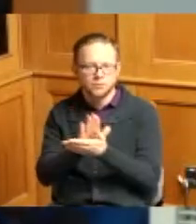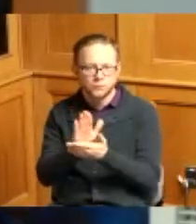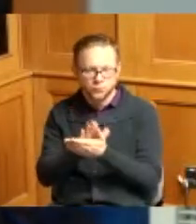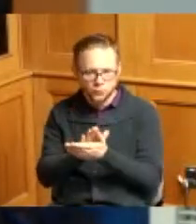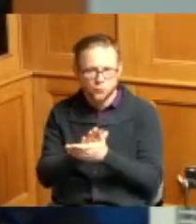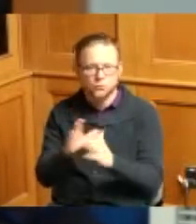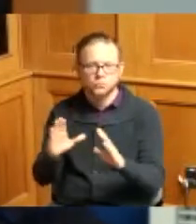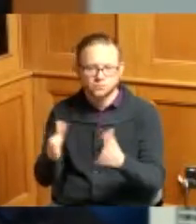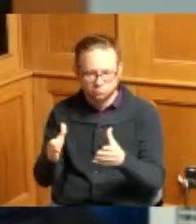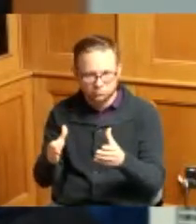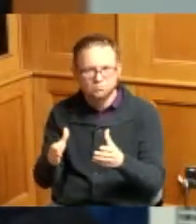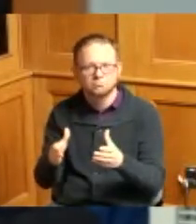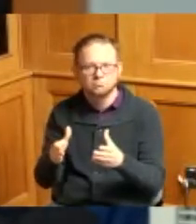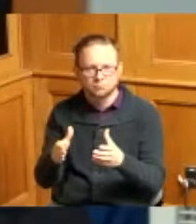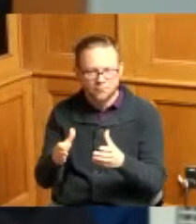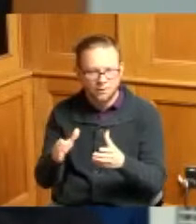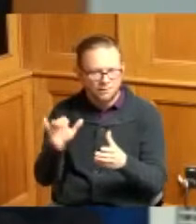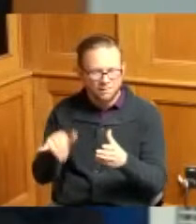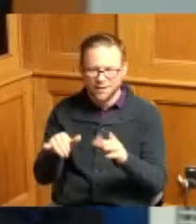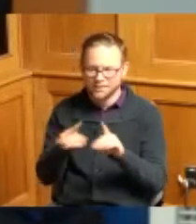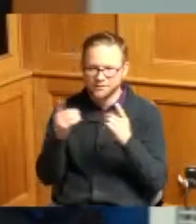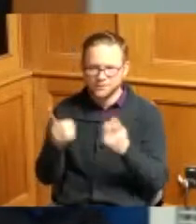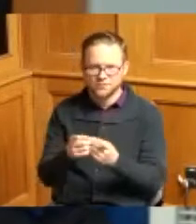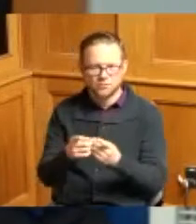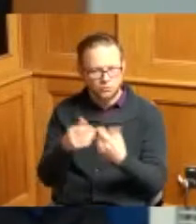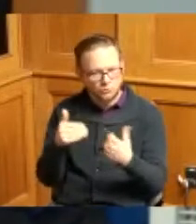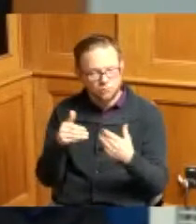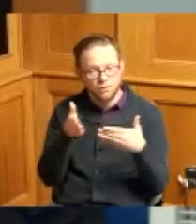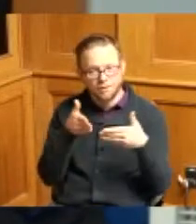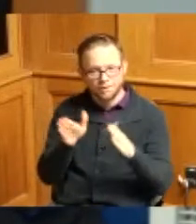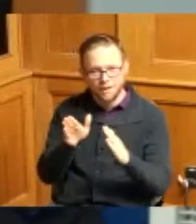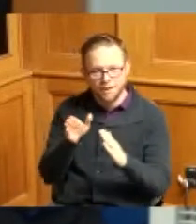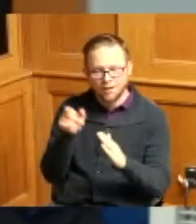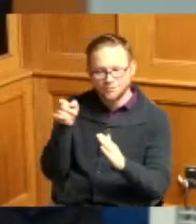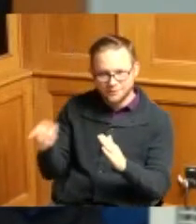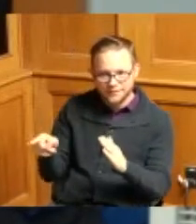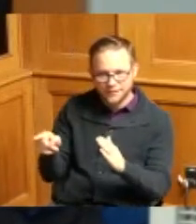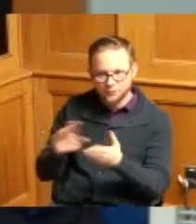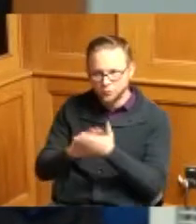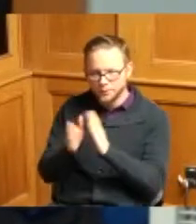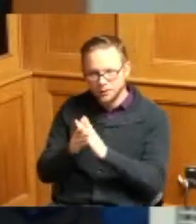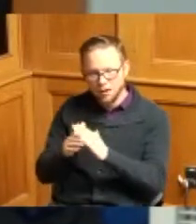and then that that whole district for allowing him to be the player that he is thanks to his